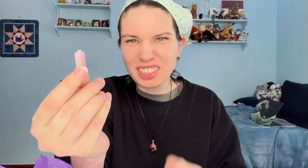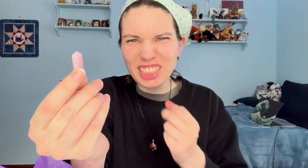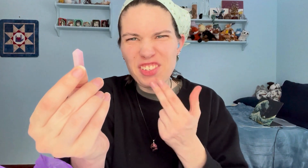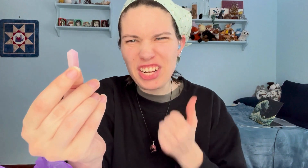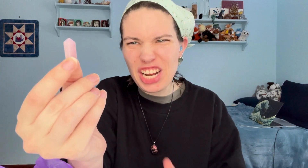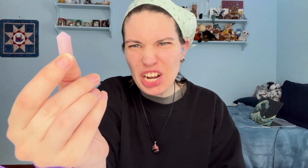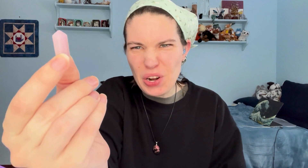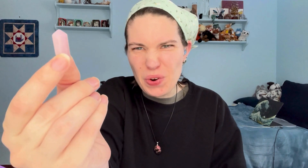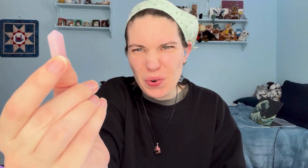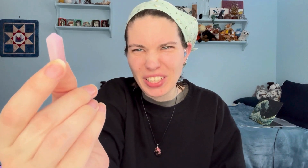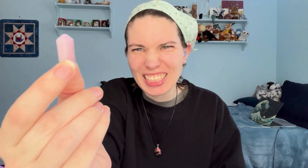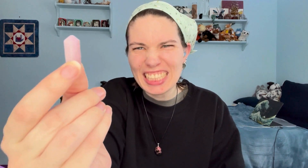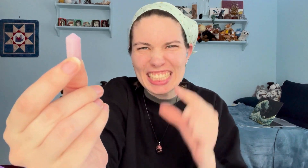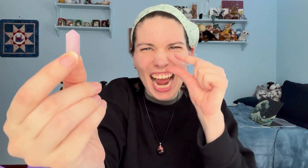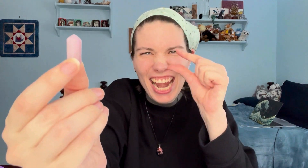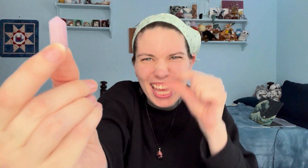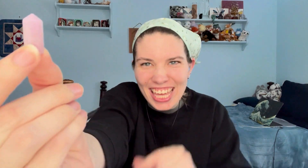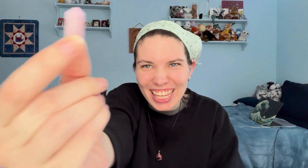Cute! It's tiny!